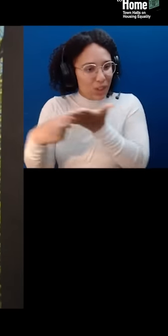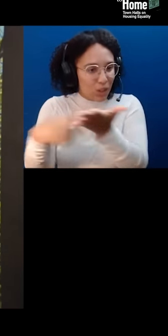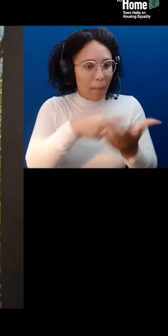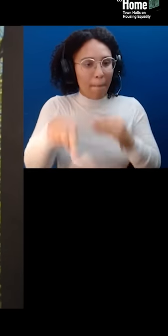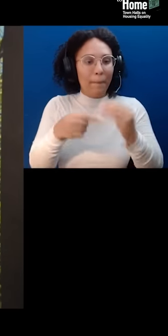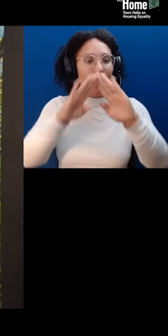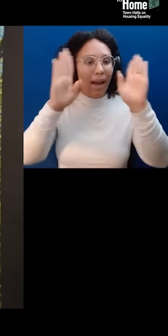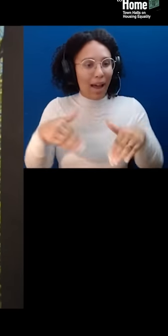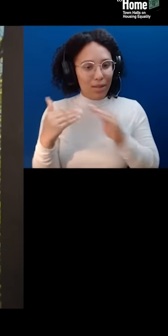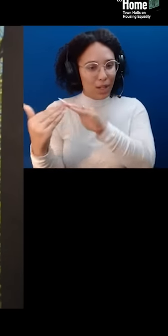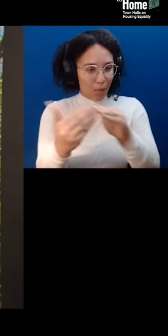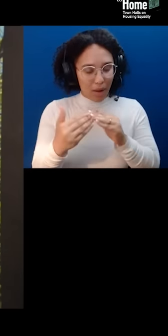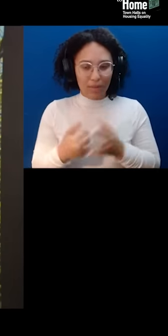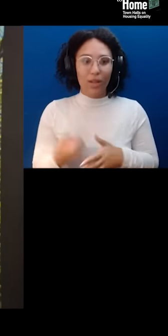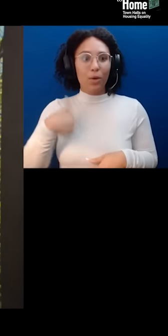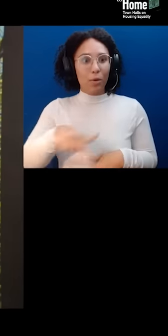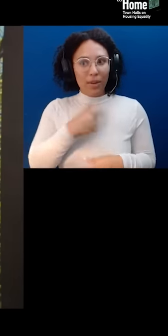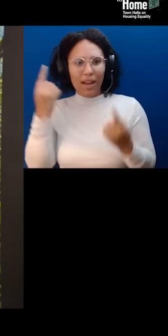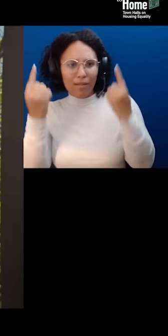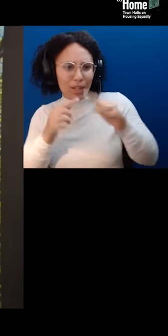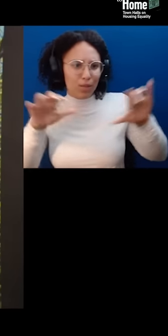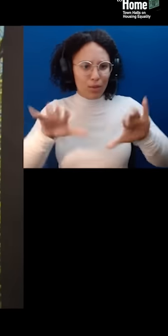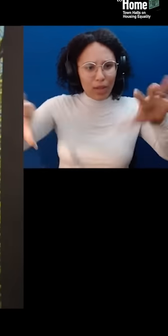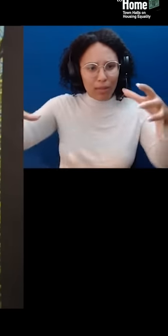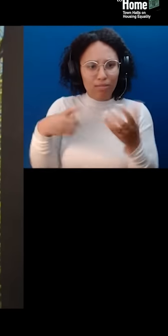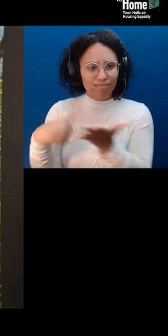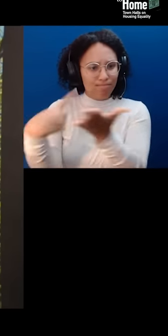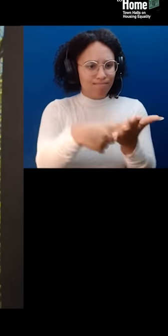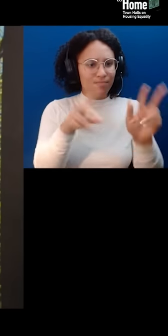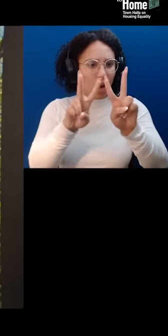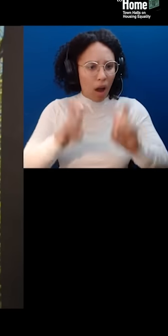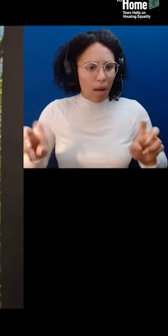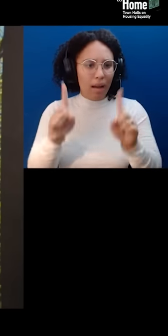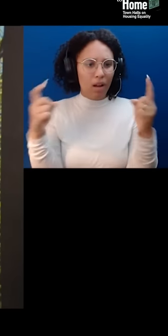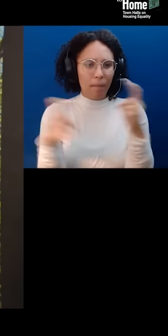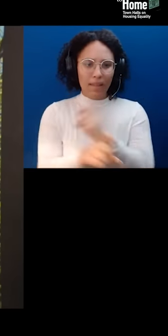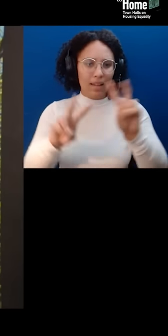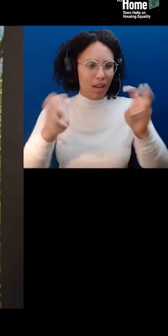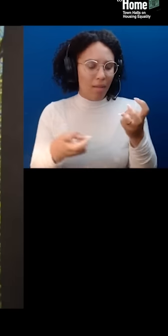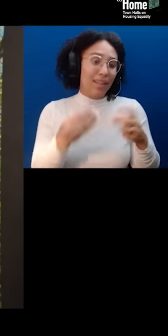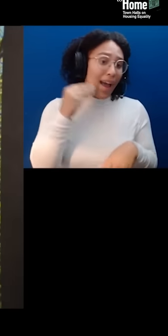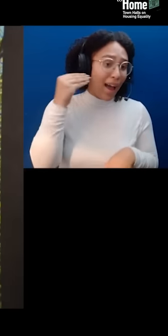to examine an array of complex topics such as housing and economic justice, food sovereignty and security,